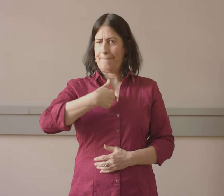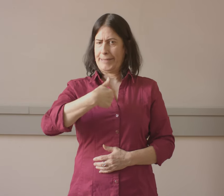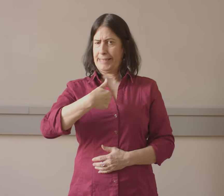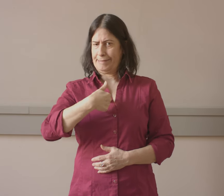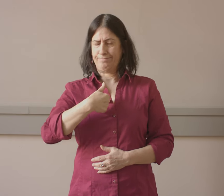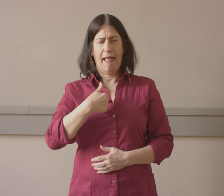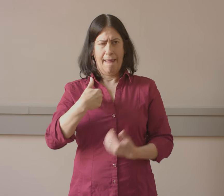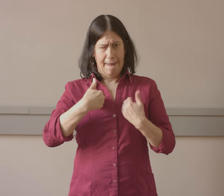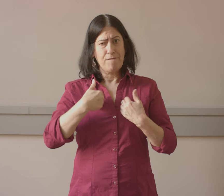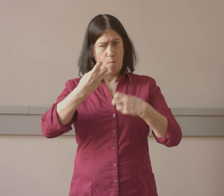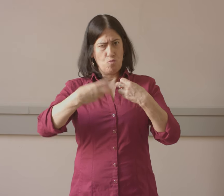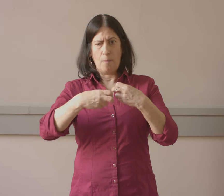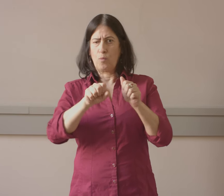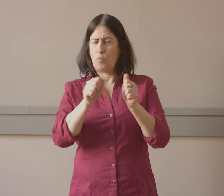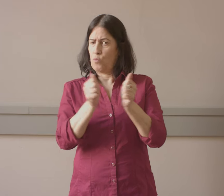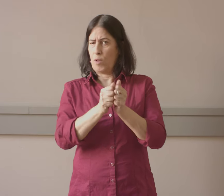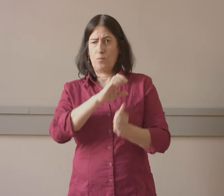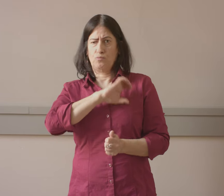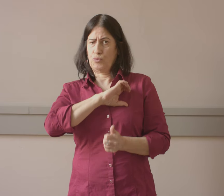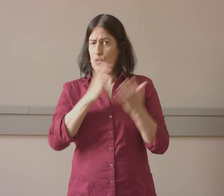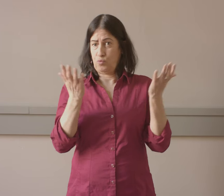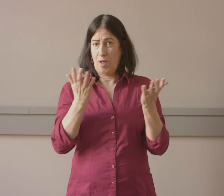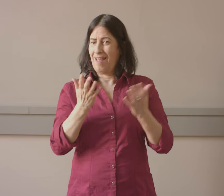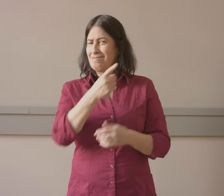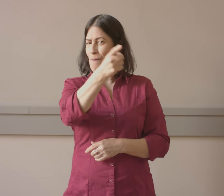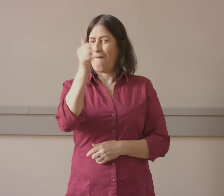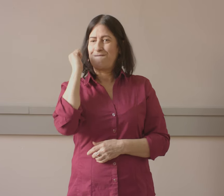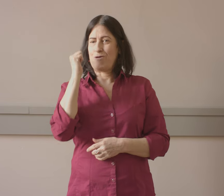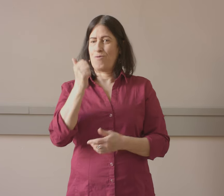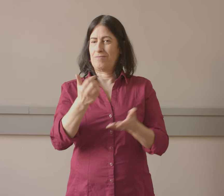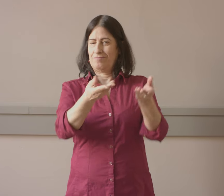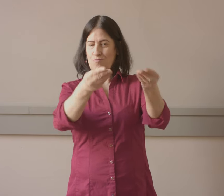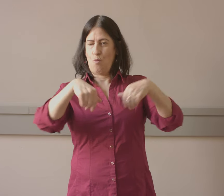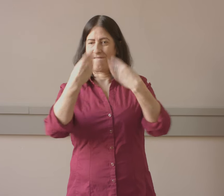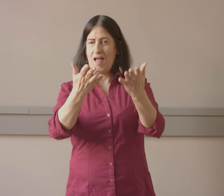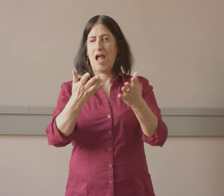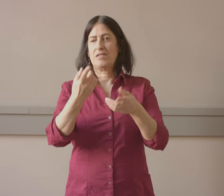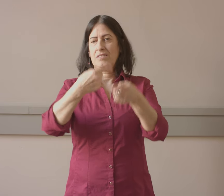skills like me. I don't have any problem with communicating, and the police have